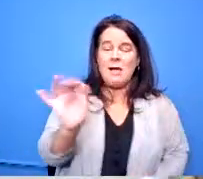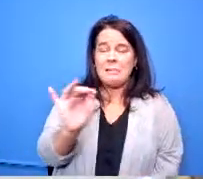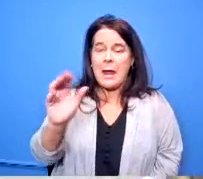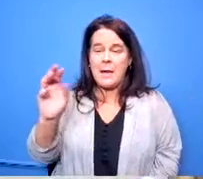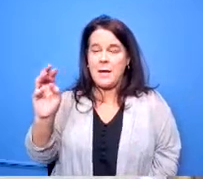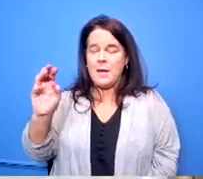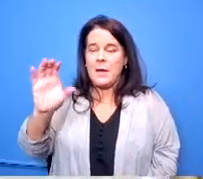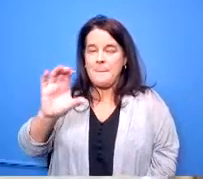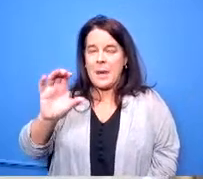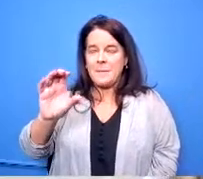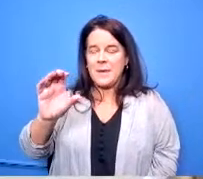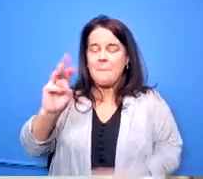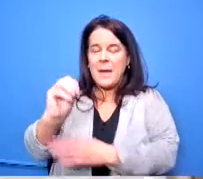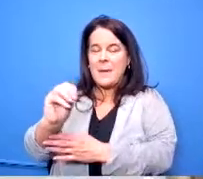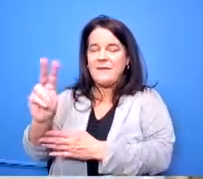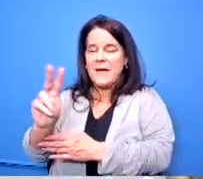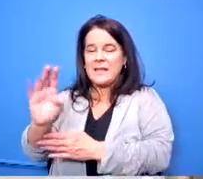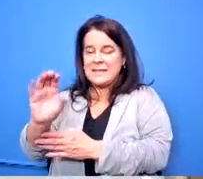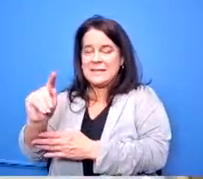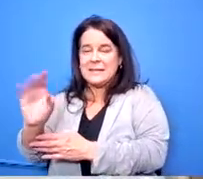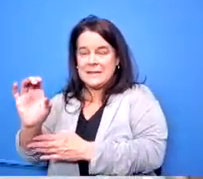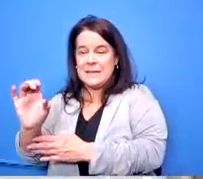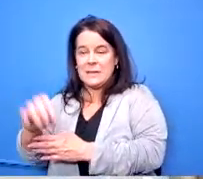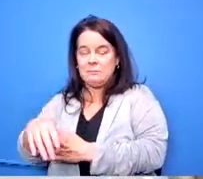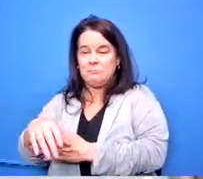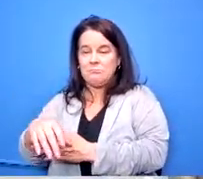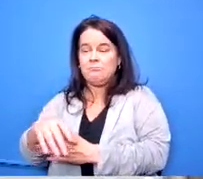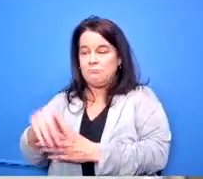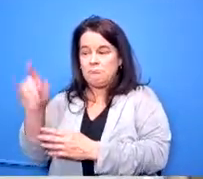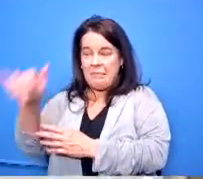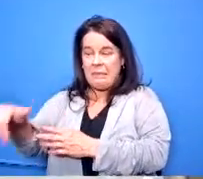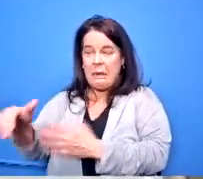would be taking some of our kids if our own students weren't already engaged opponents